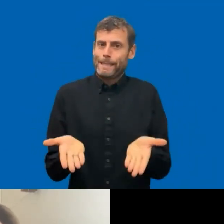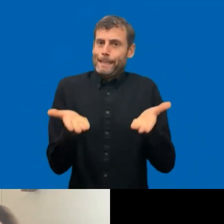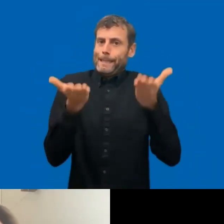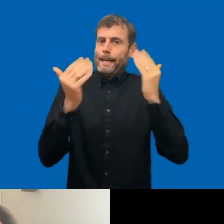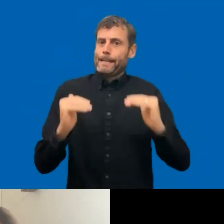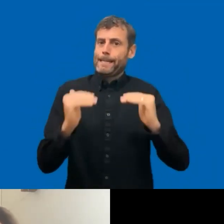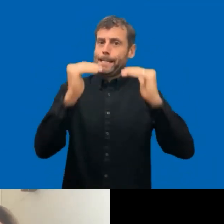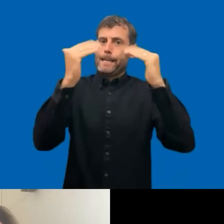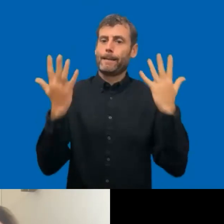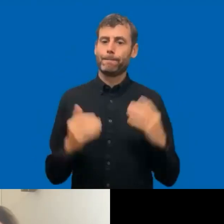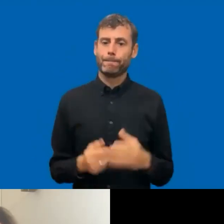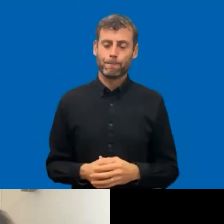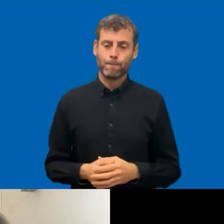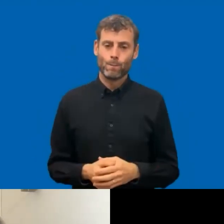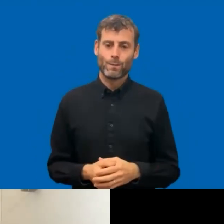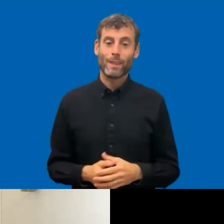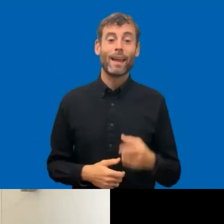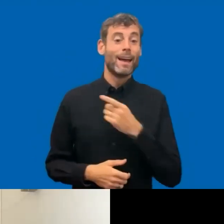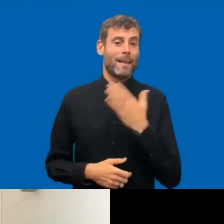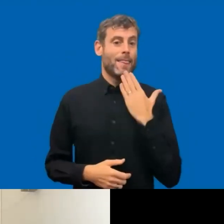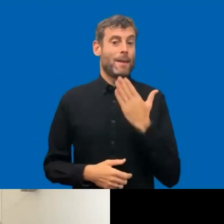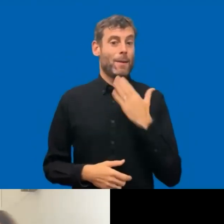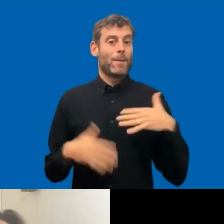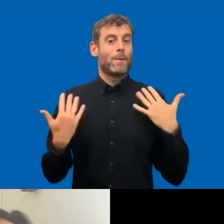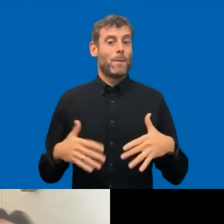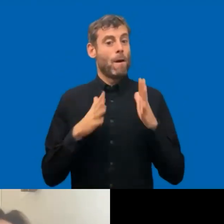was a lot. A long list. >> ALEJANDRO MOLEDO: Sorry.